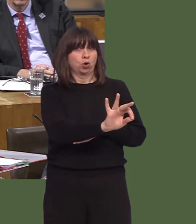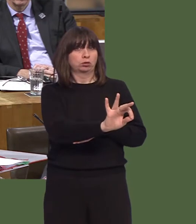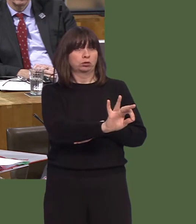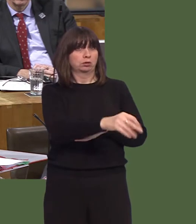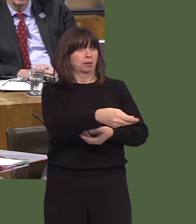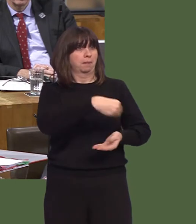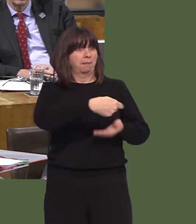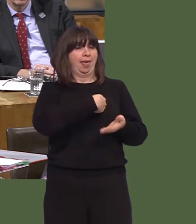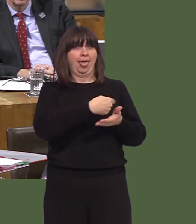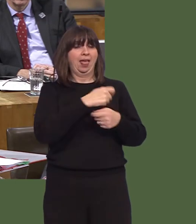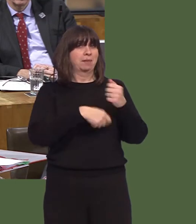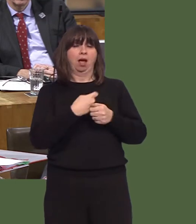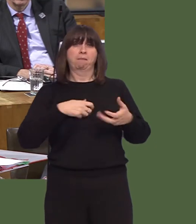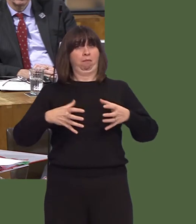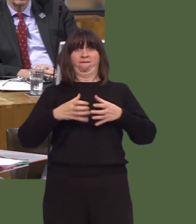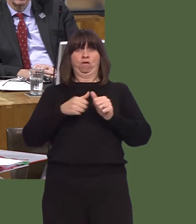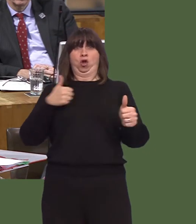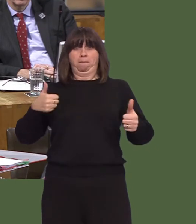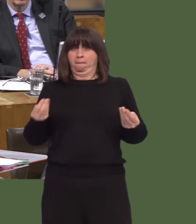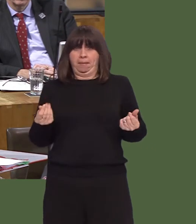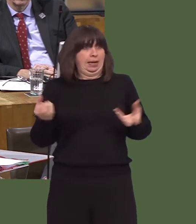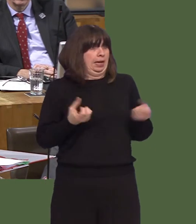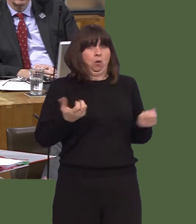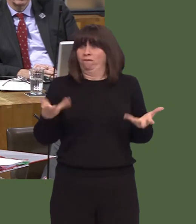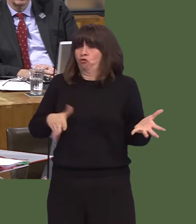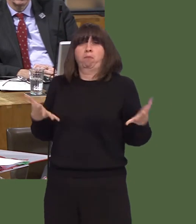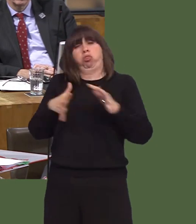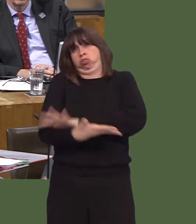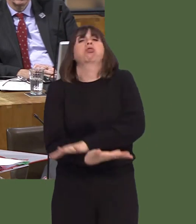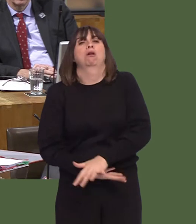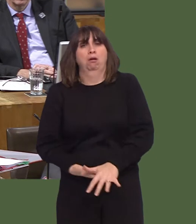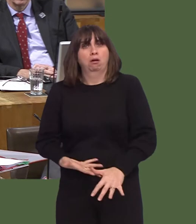So, from my perspective, yes, regulation has to be proportionate, but it has to be there